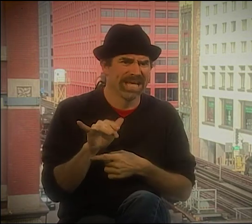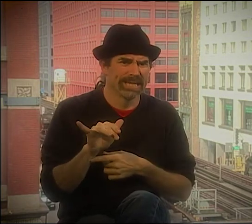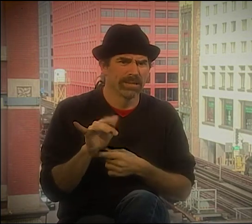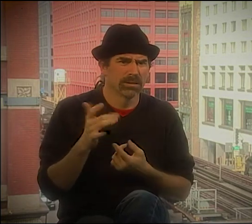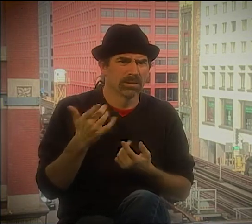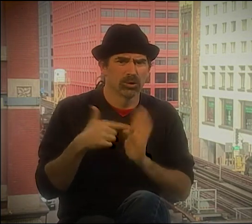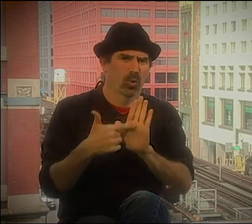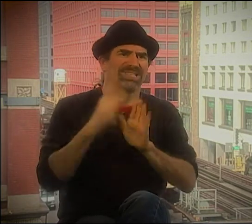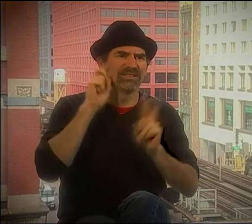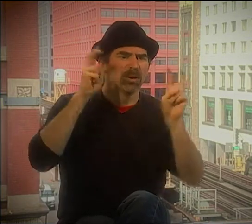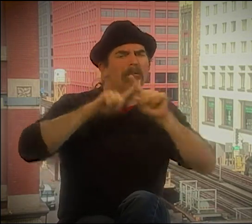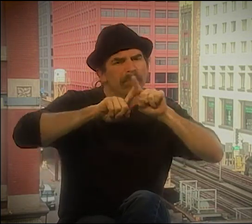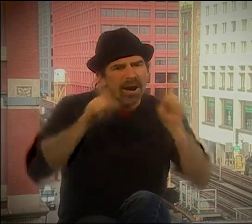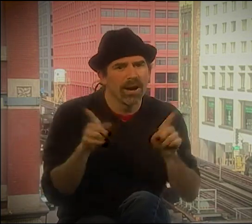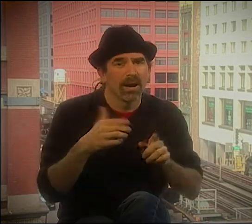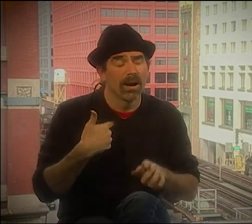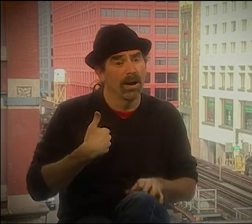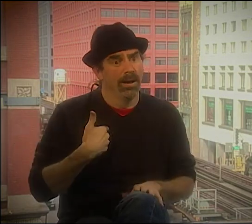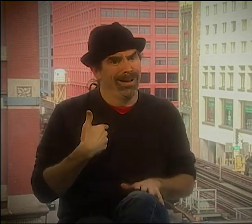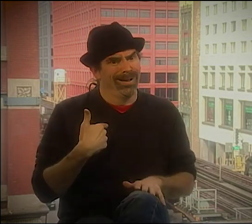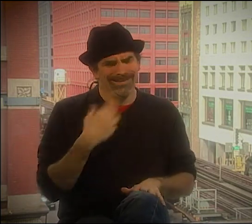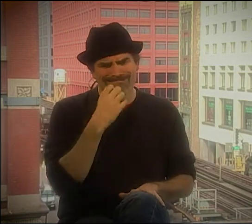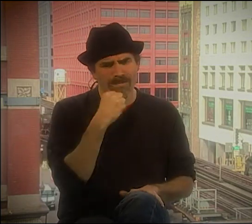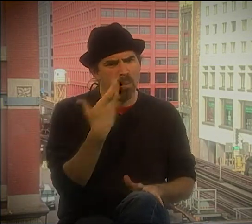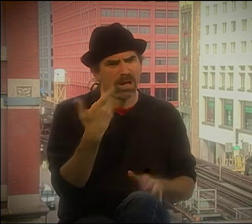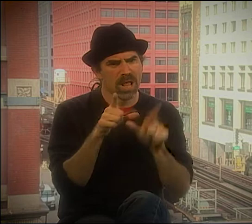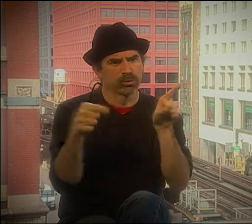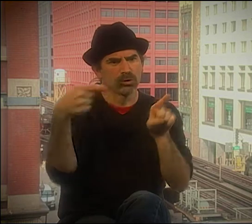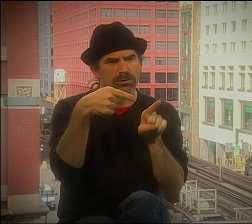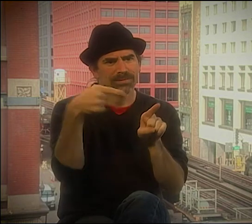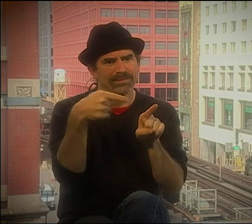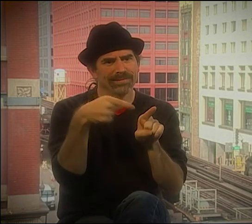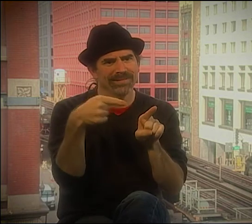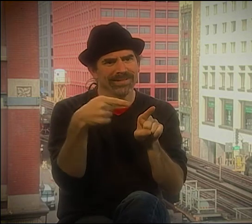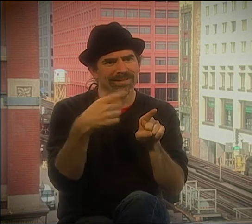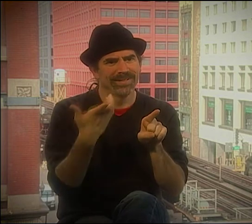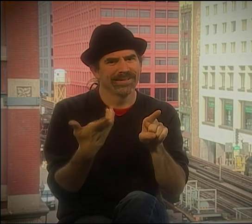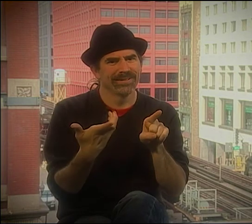AND YOU KNOW, WE HAVE TO HAVE ISSUES BECAUSE THAT'S REALITY.